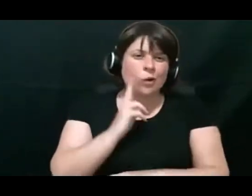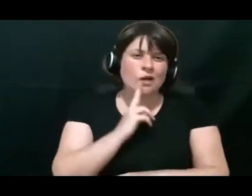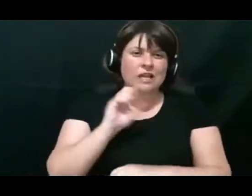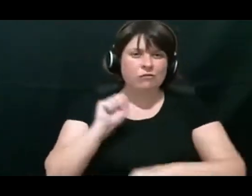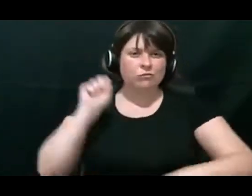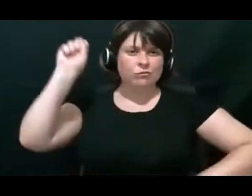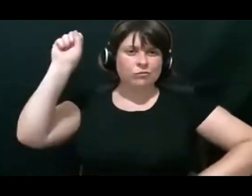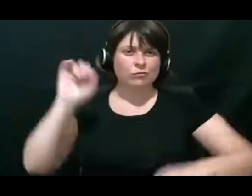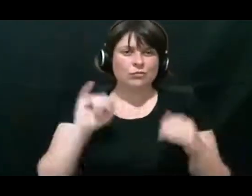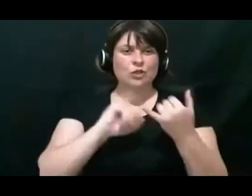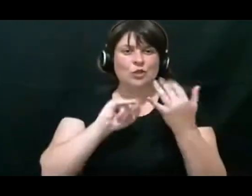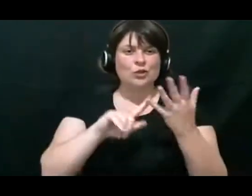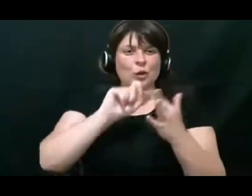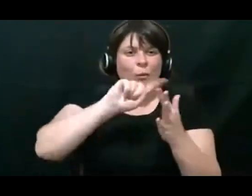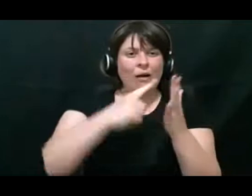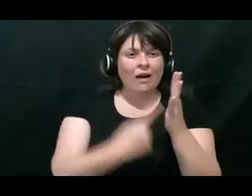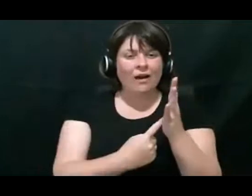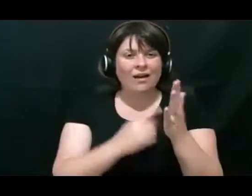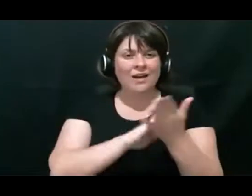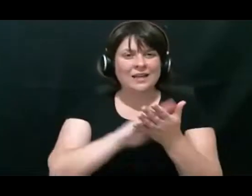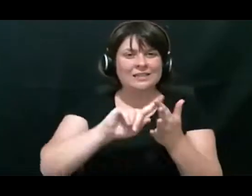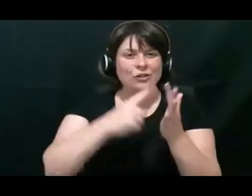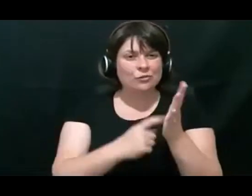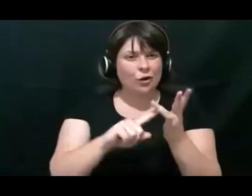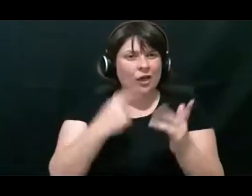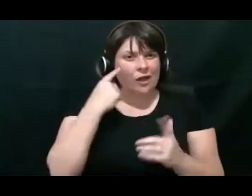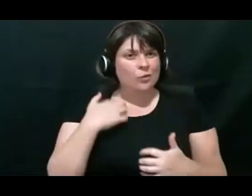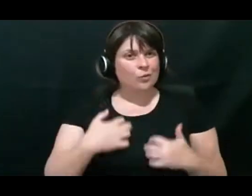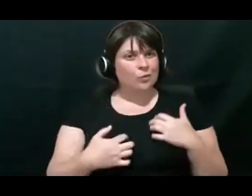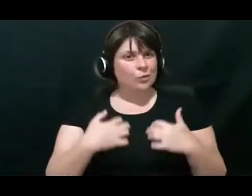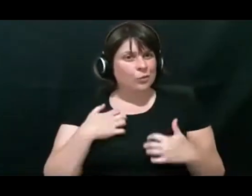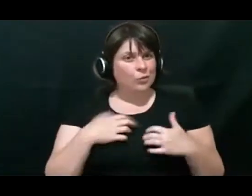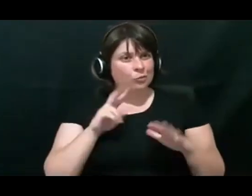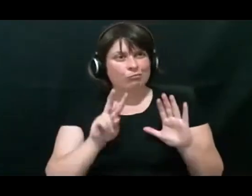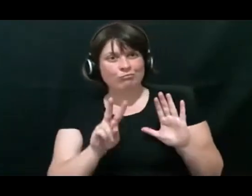not already. So that will be exciting to see.